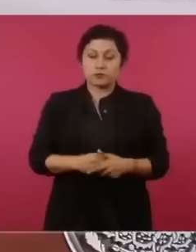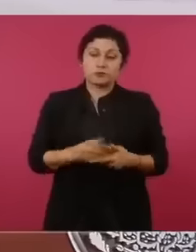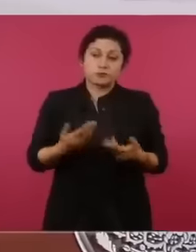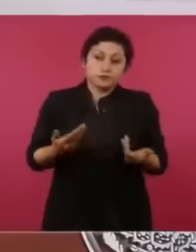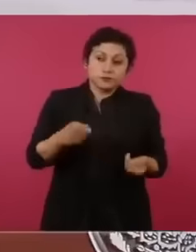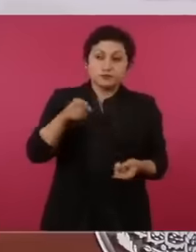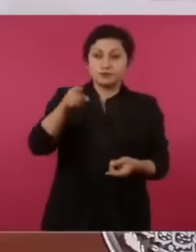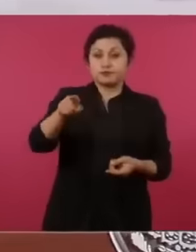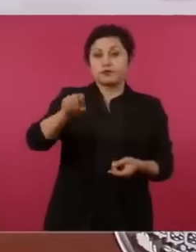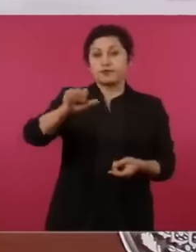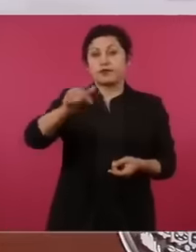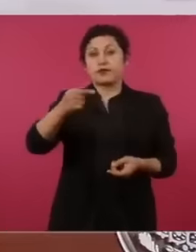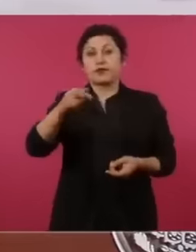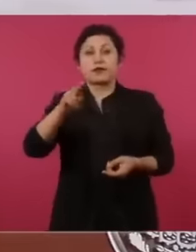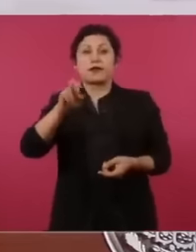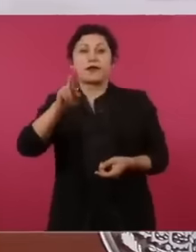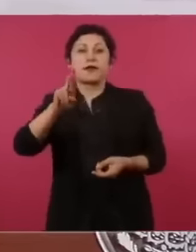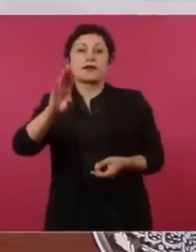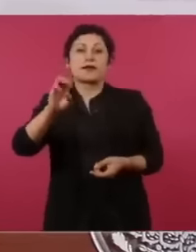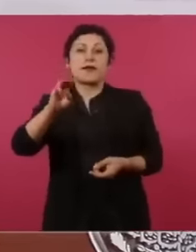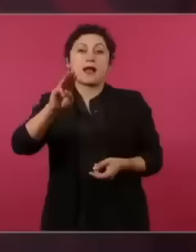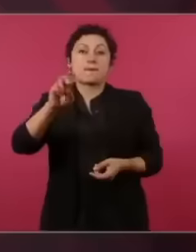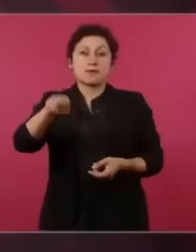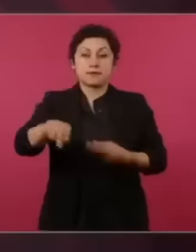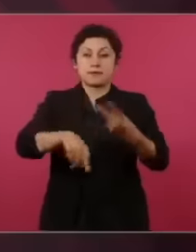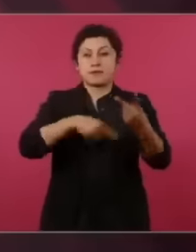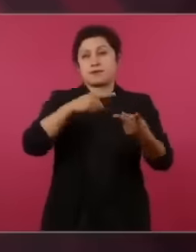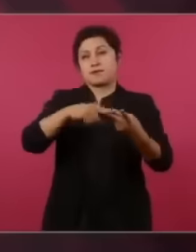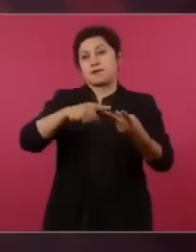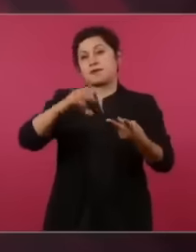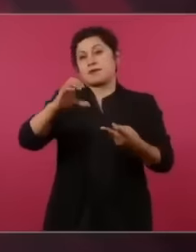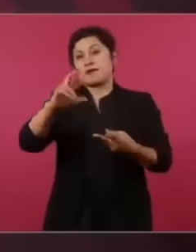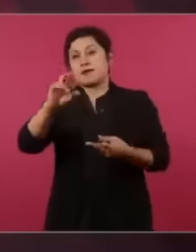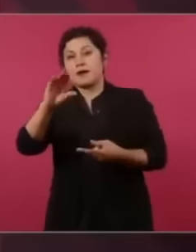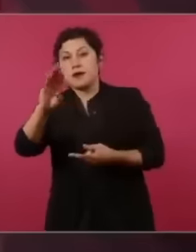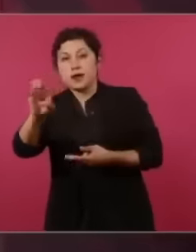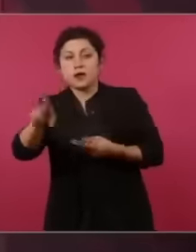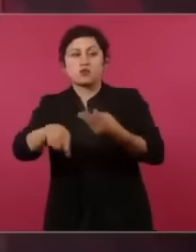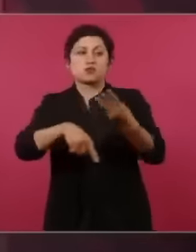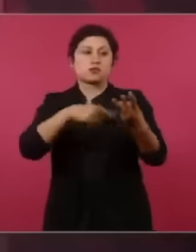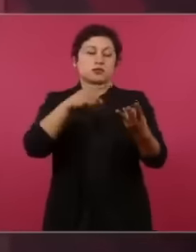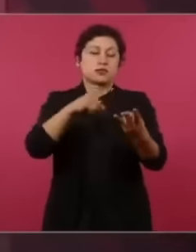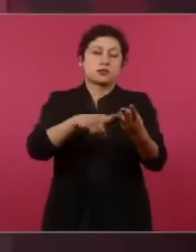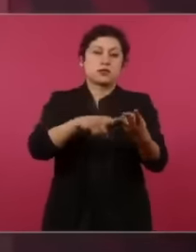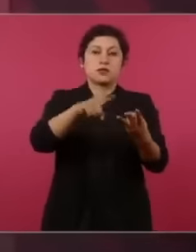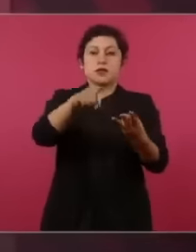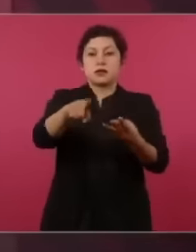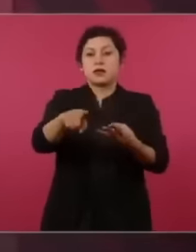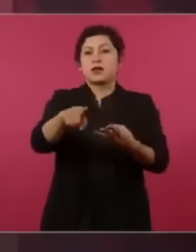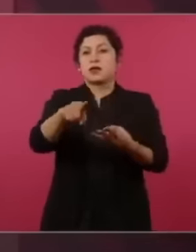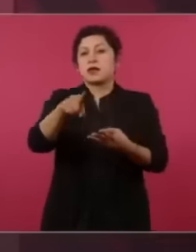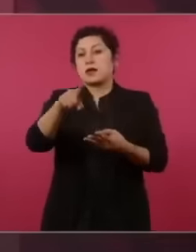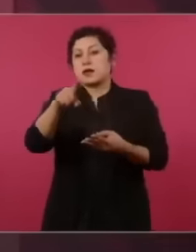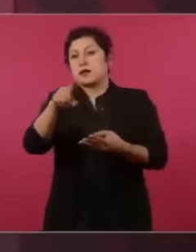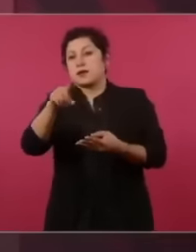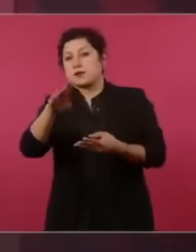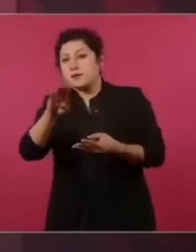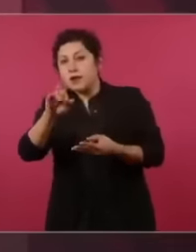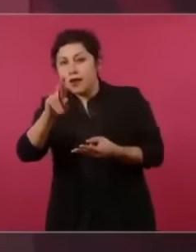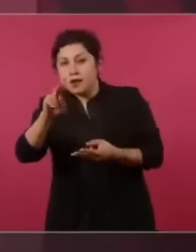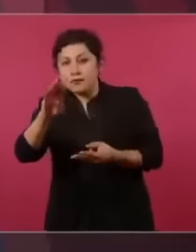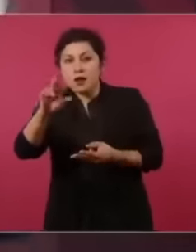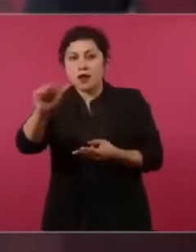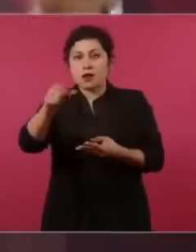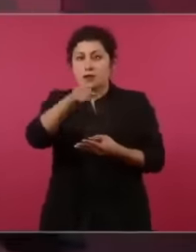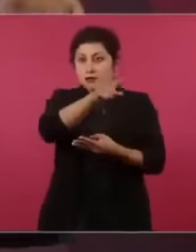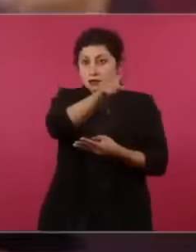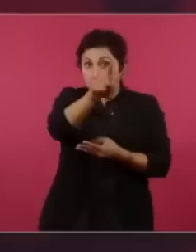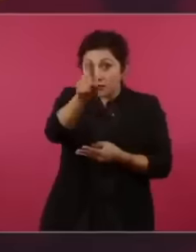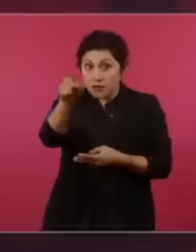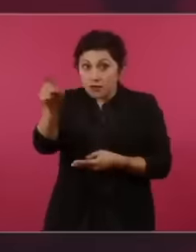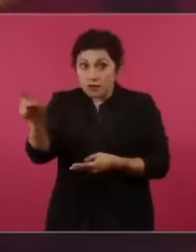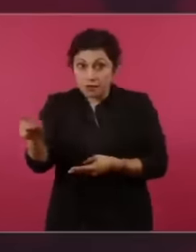or like Crause or Roger Bartra do a research on or